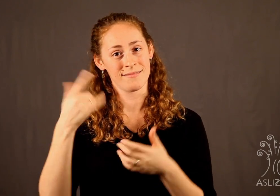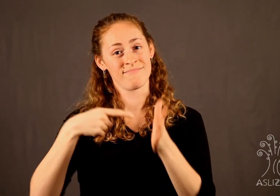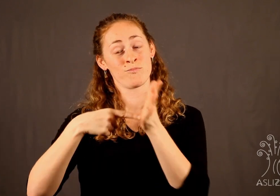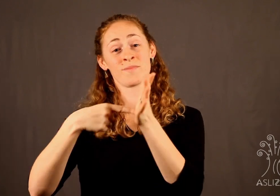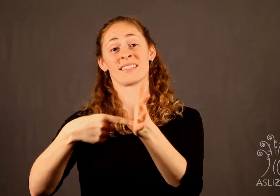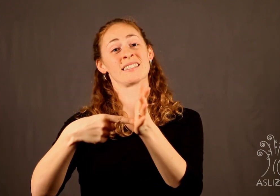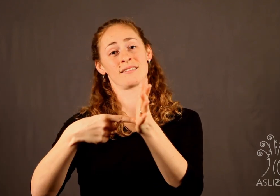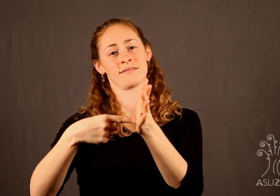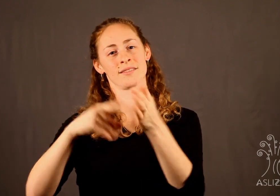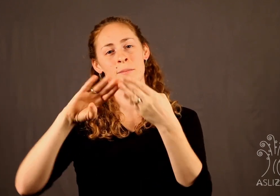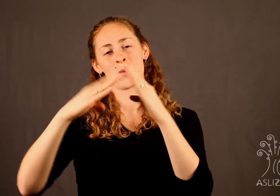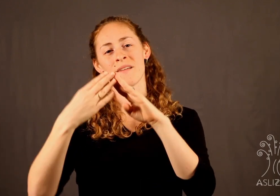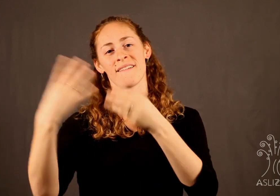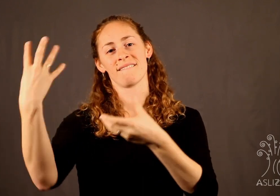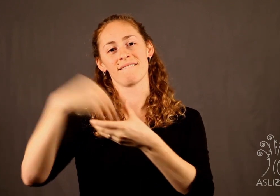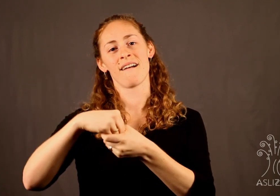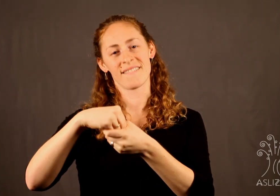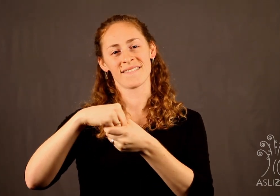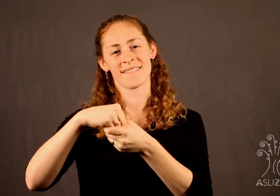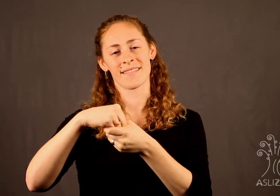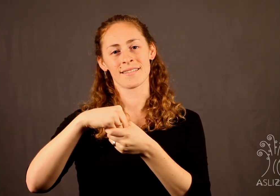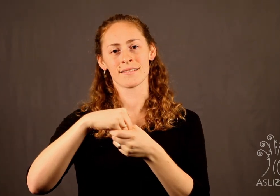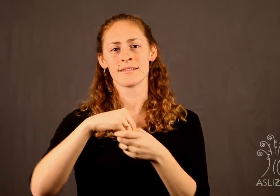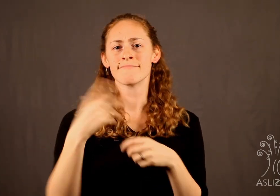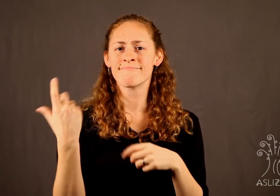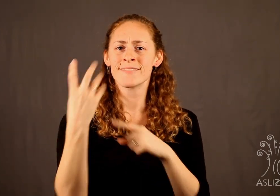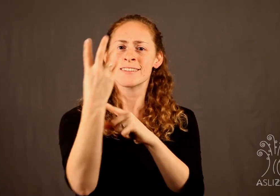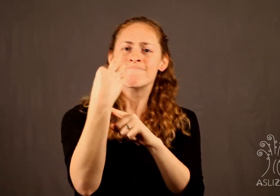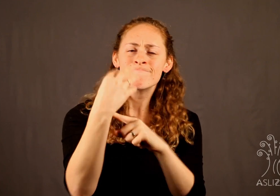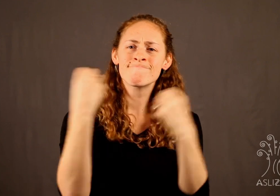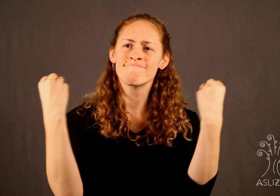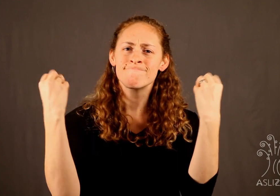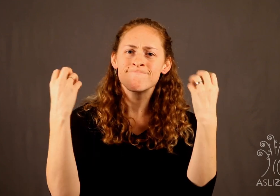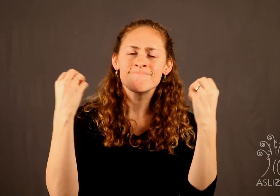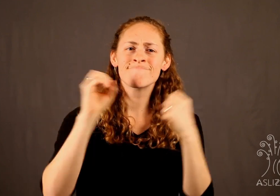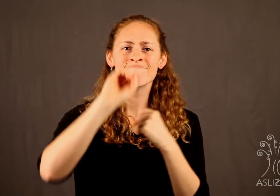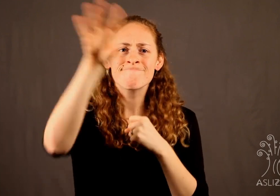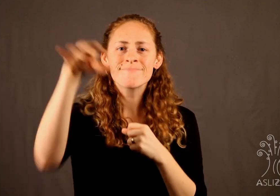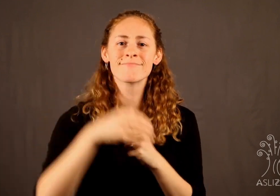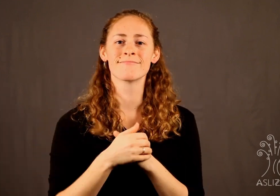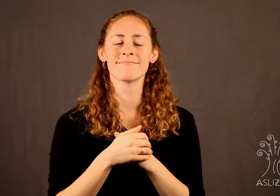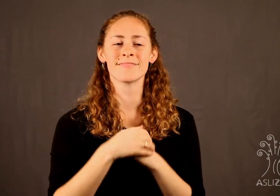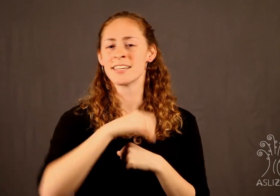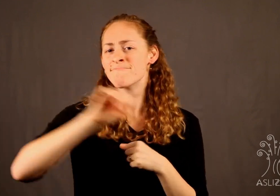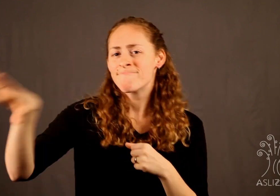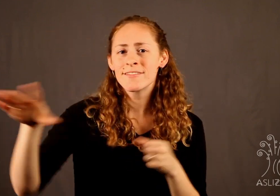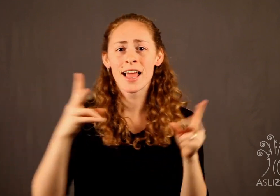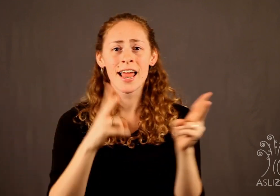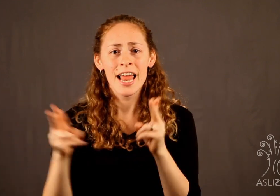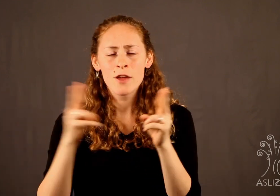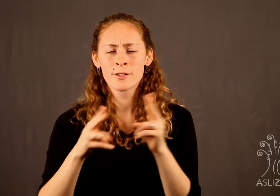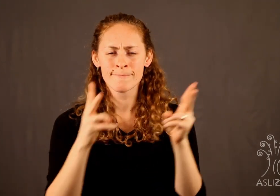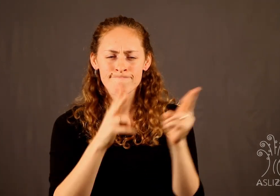It represents community involvement. We have video editors before the video goes to captionists.